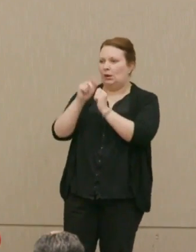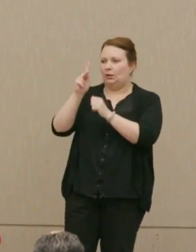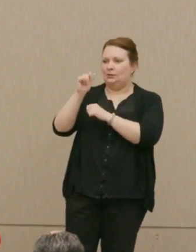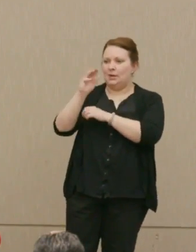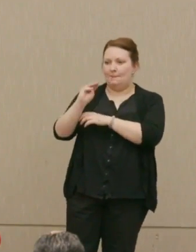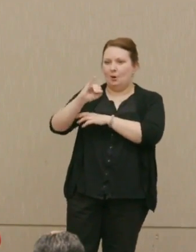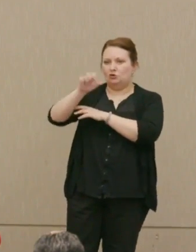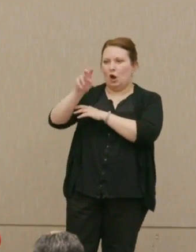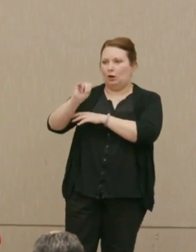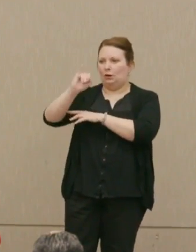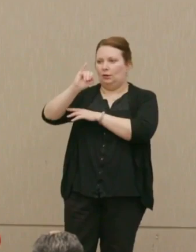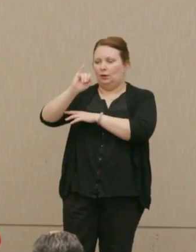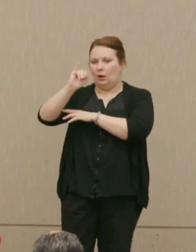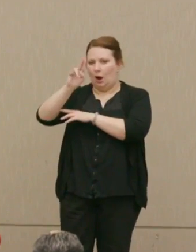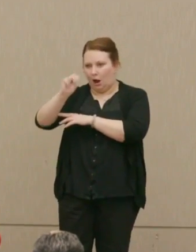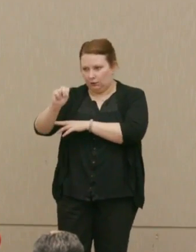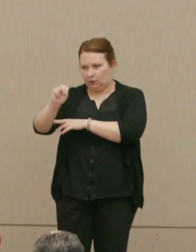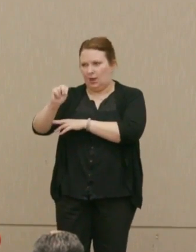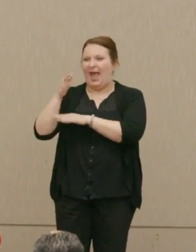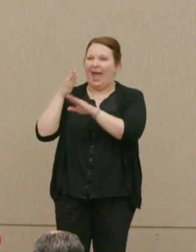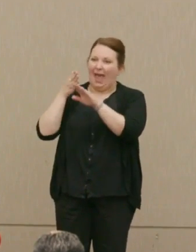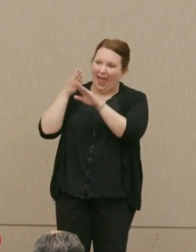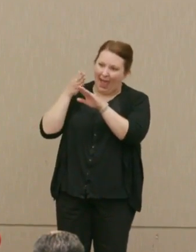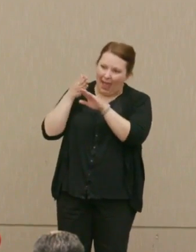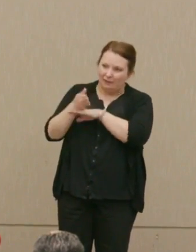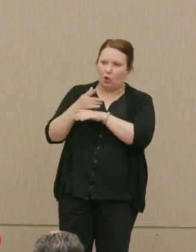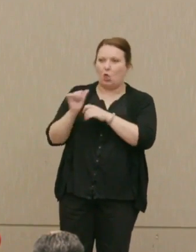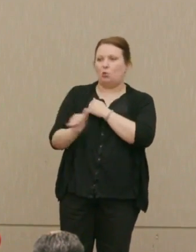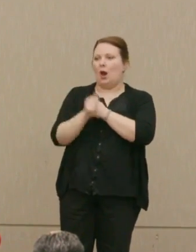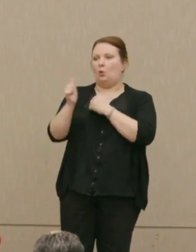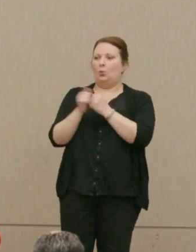This came after his threats of nuclear war against Kim Jong-un.